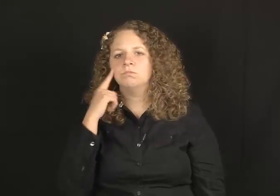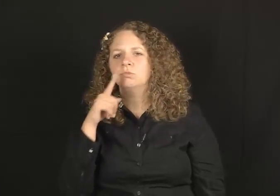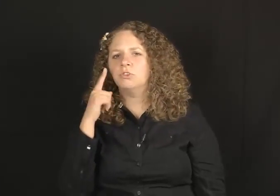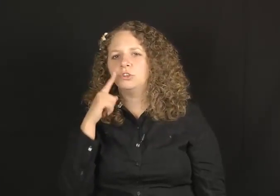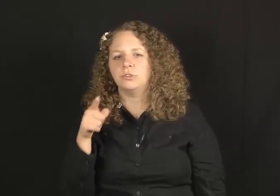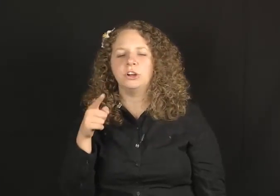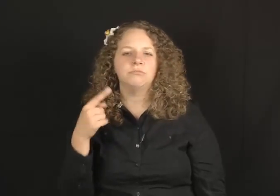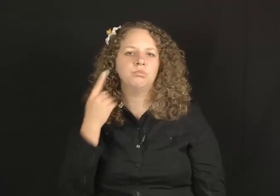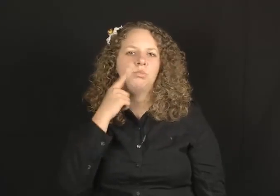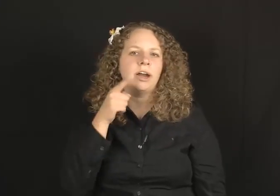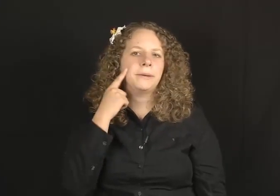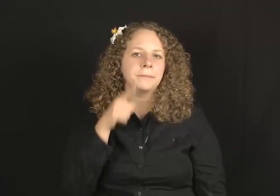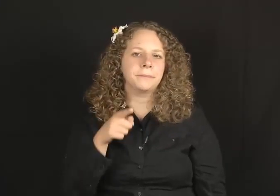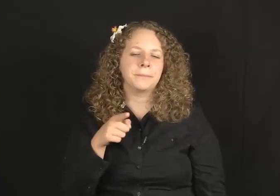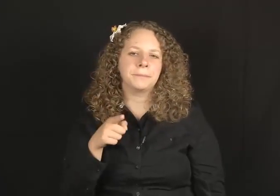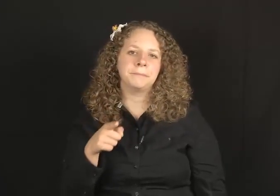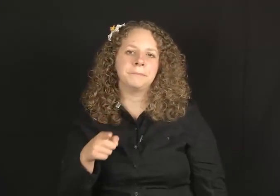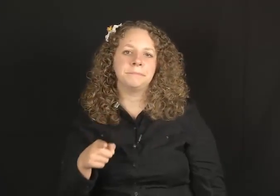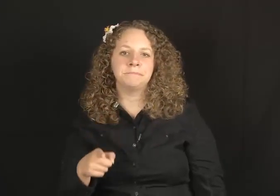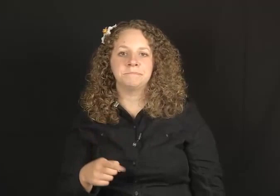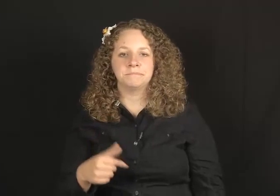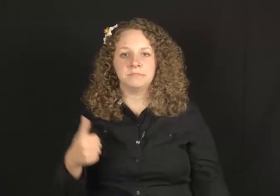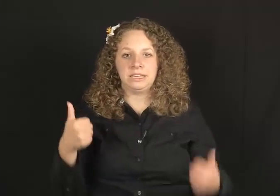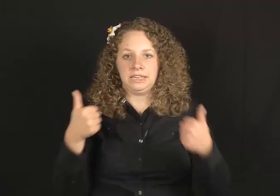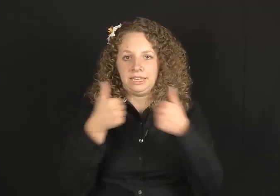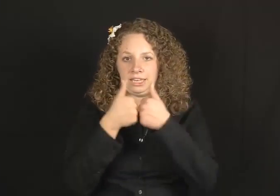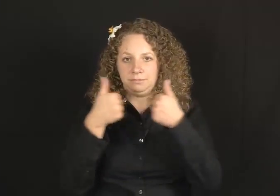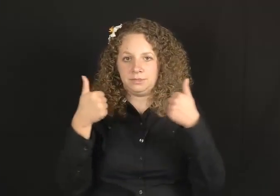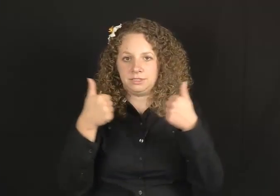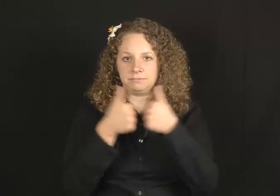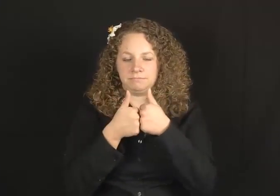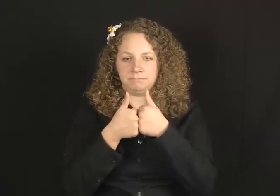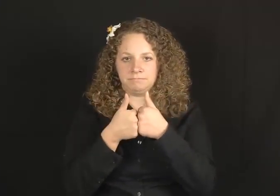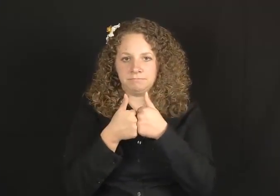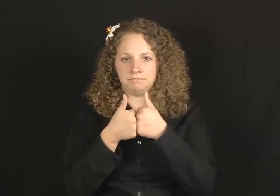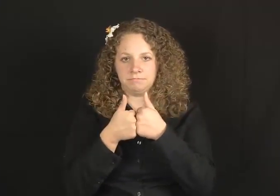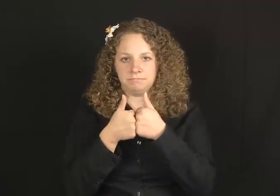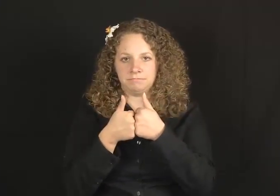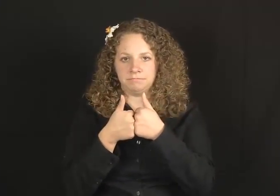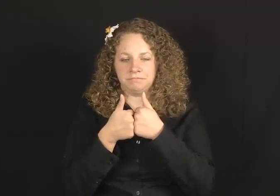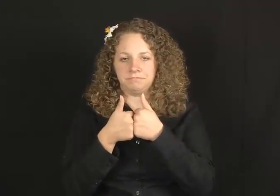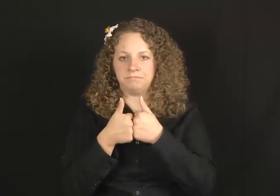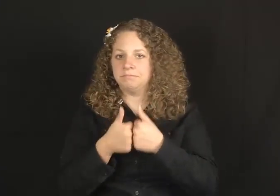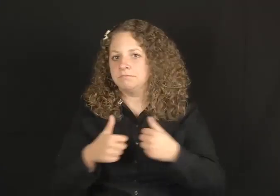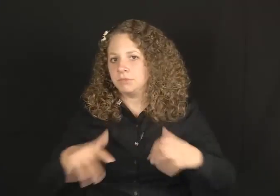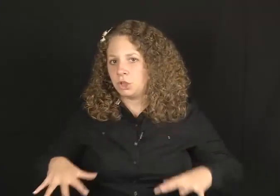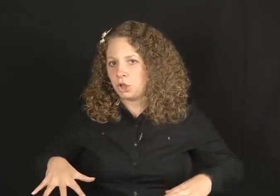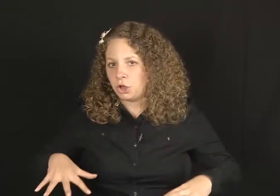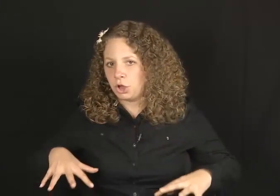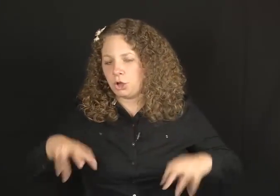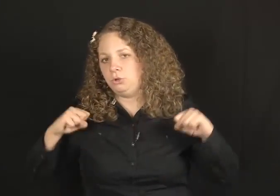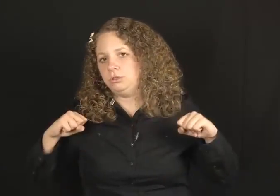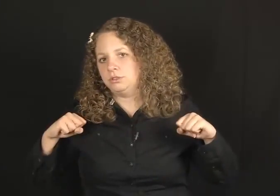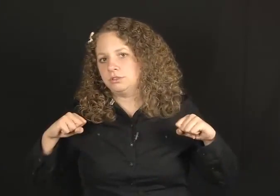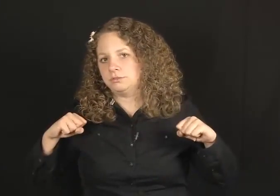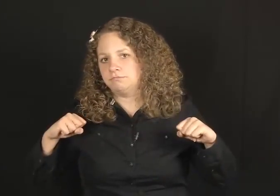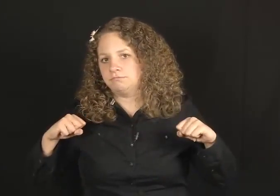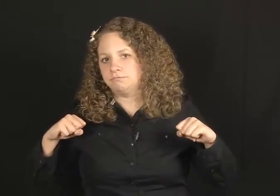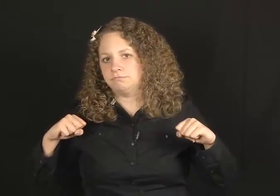WHAT-FOR, FOR-FOR, WHY. GAMES.